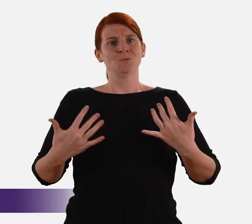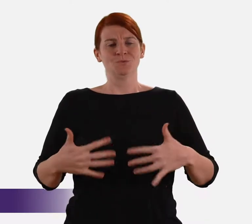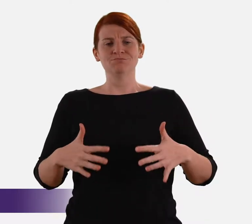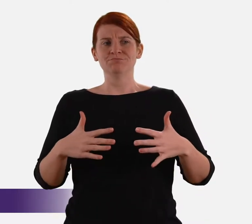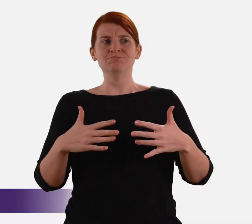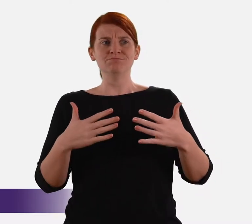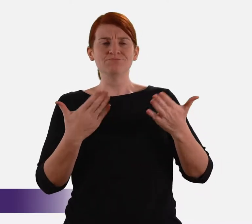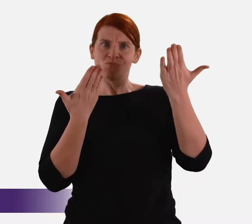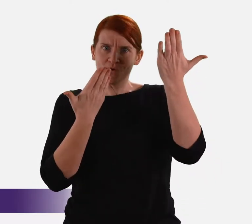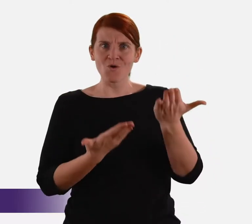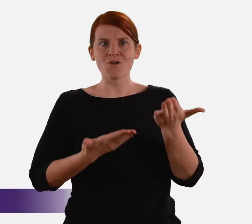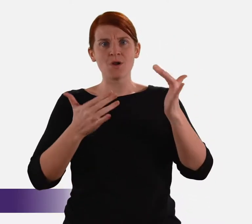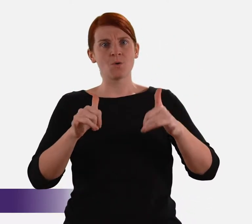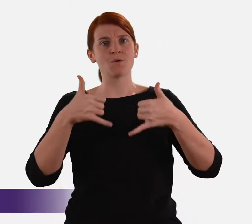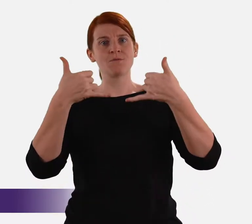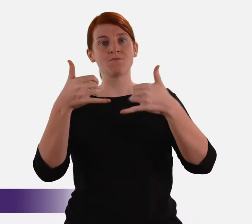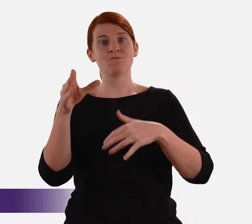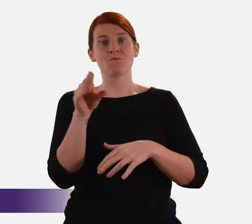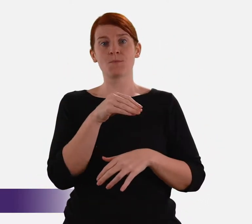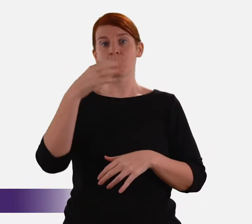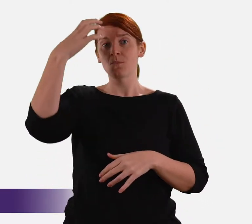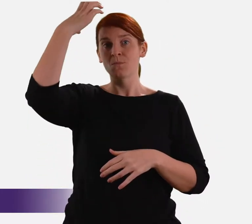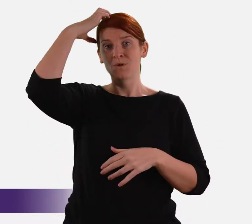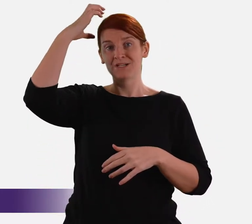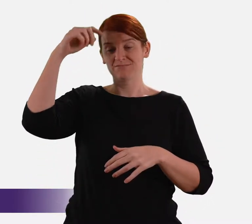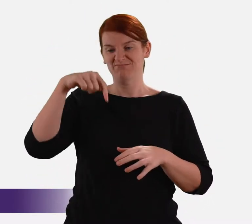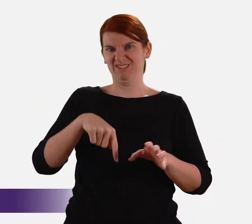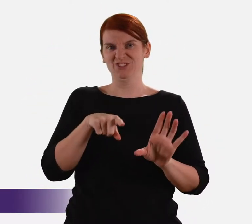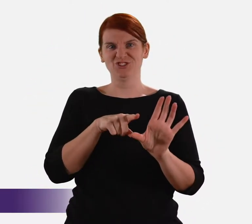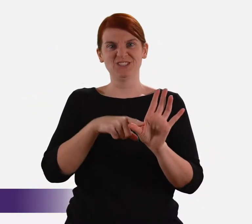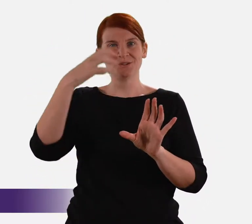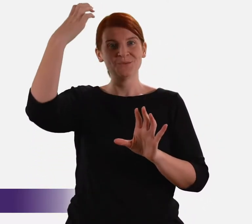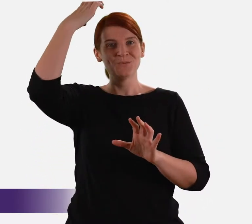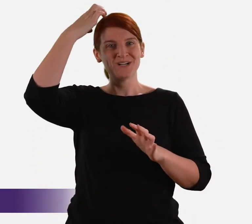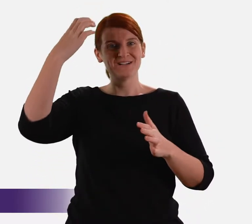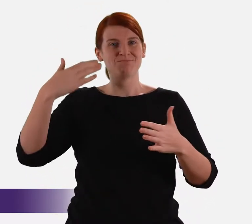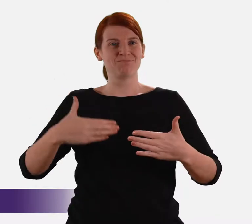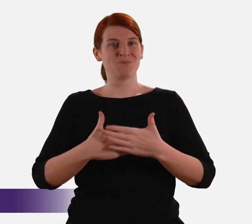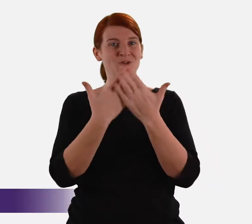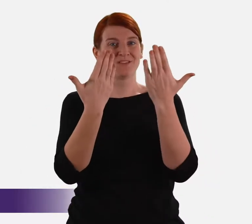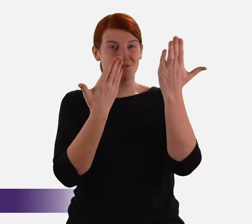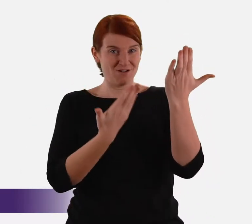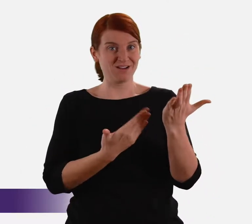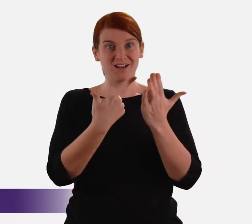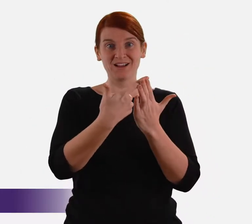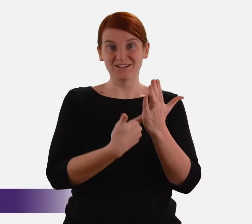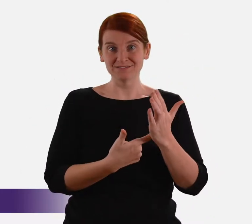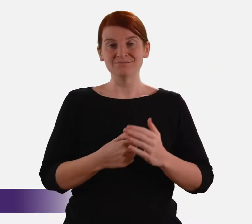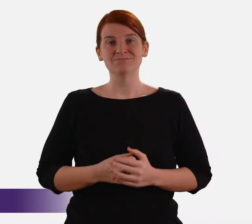received a very well deserved honour in this year’s Queen’s Birthday Honours List.